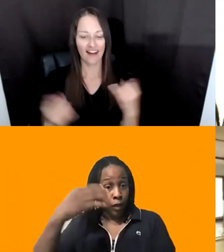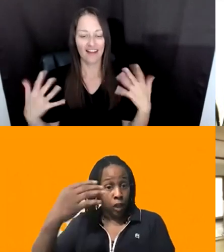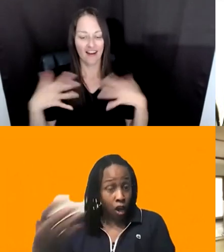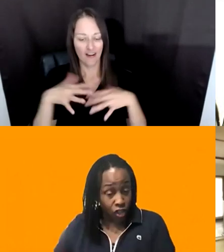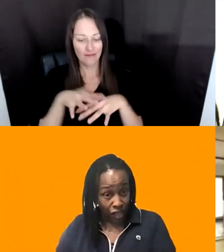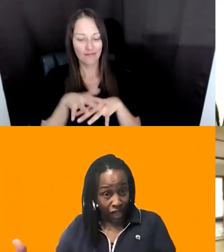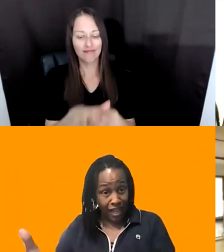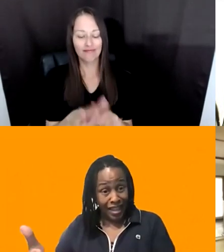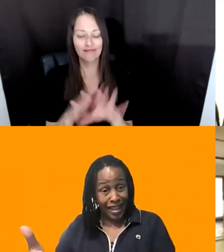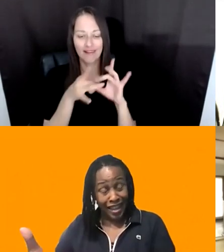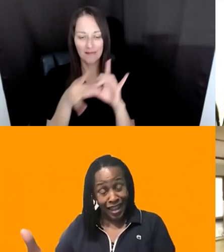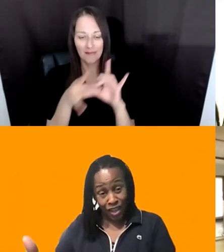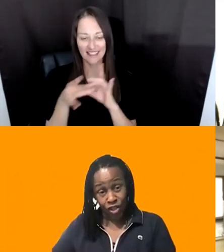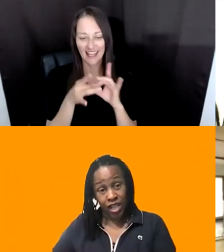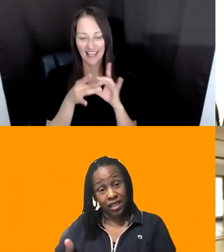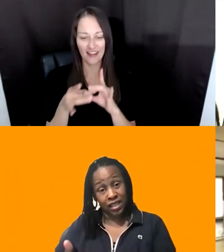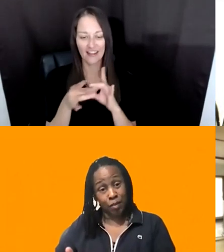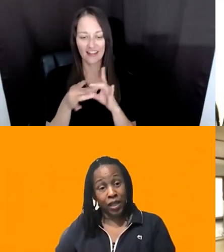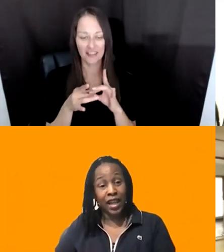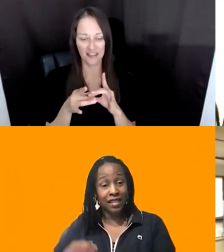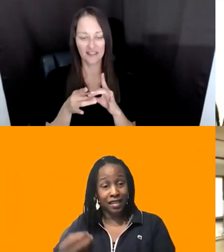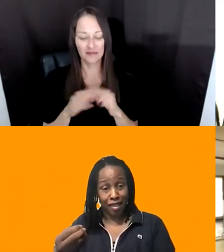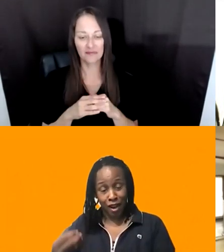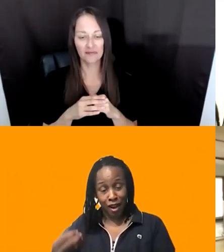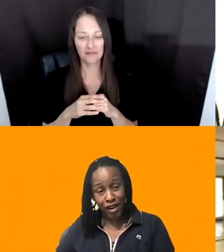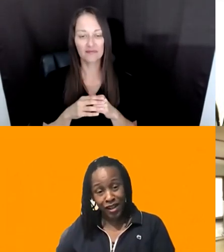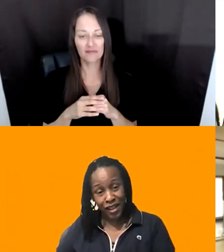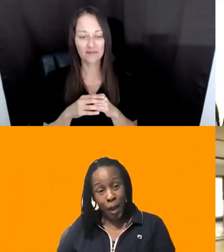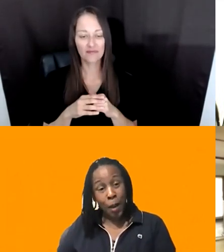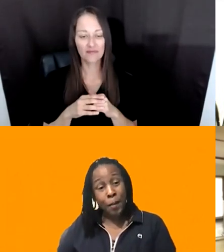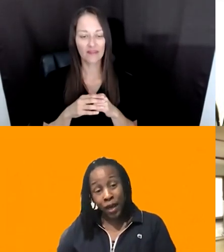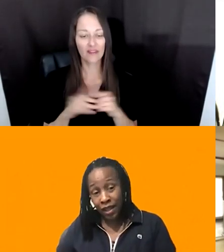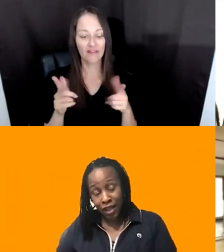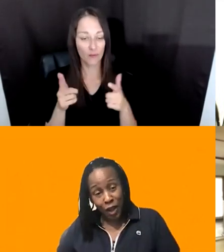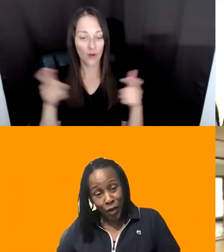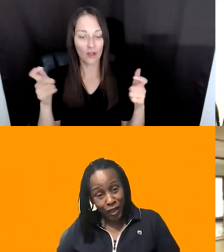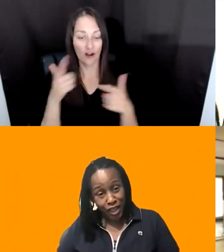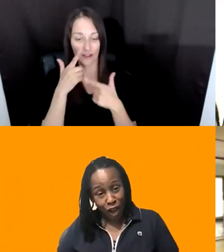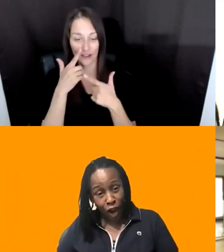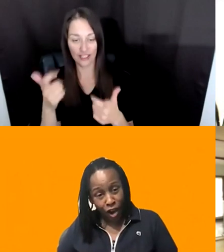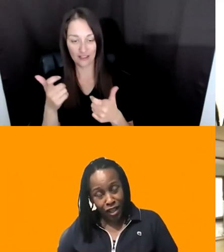LARGER INTEREST PLUS THE ART. BUT, YOU KNOW, IT'S IT'S A HARD,